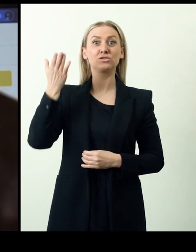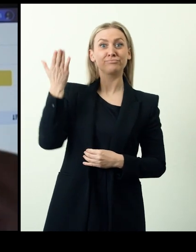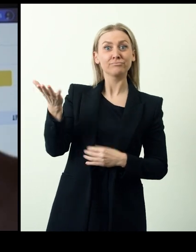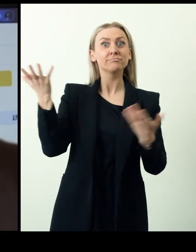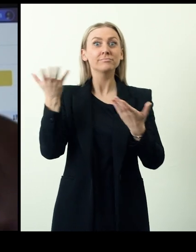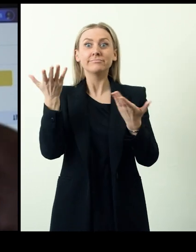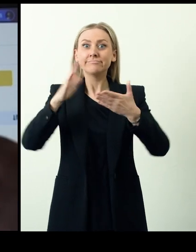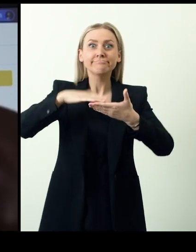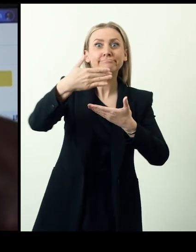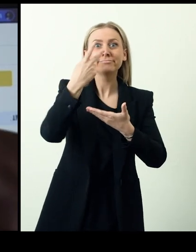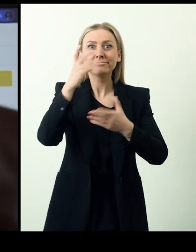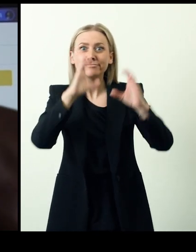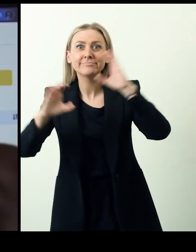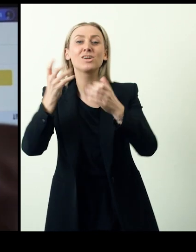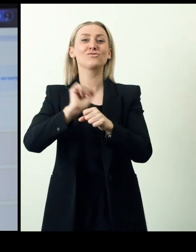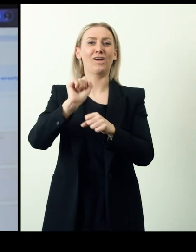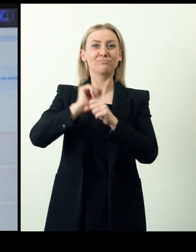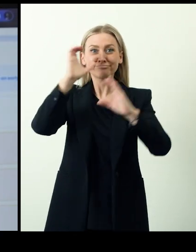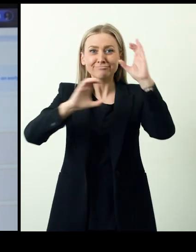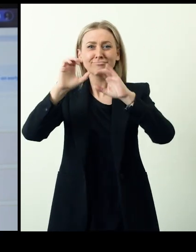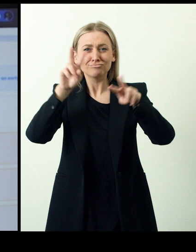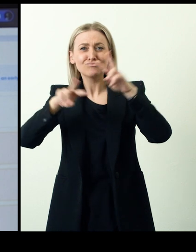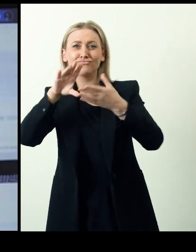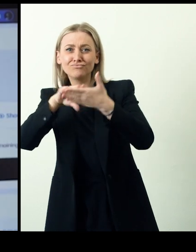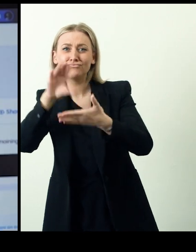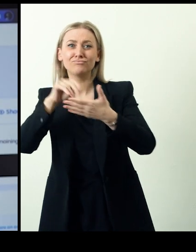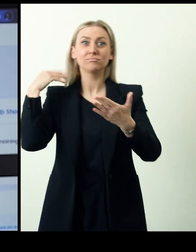with Disabilities in Kenya launched the NVPWD Career Portal,